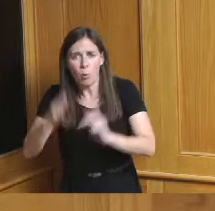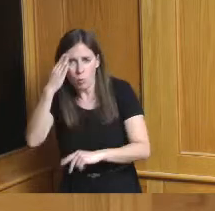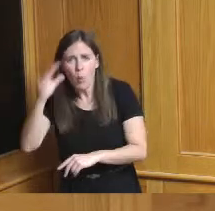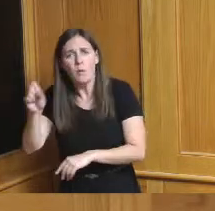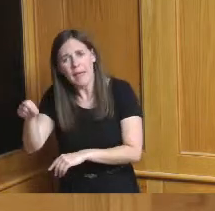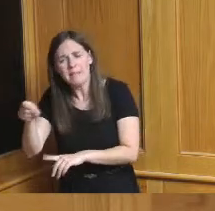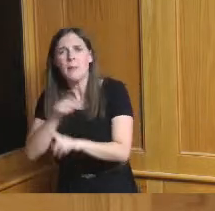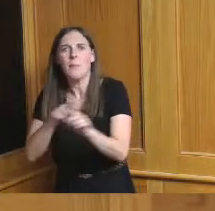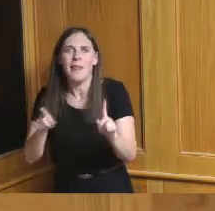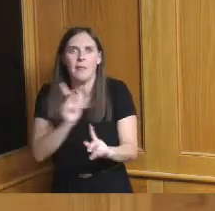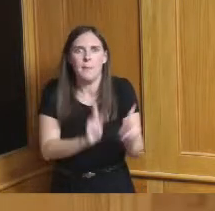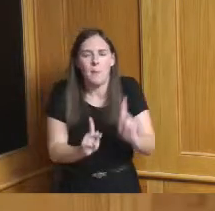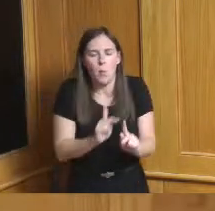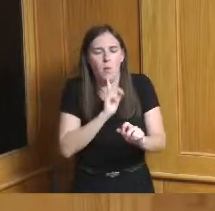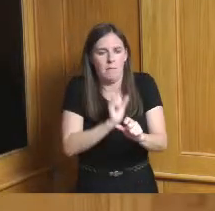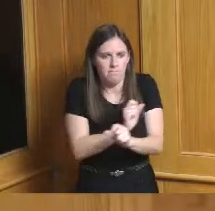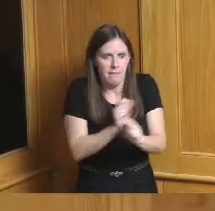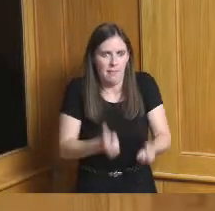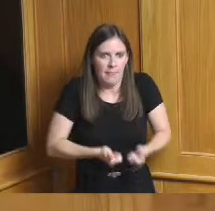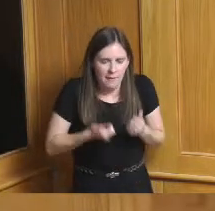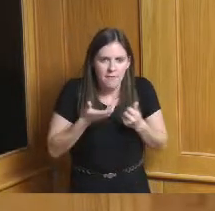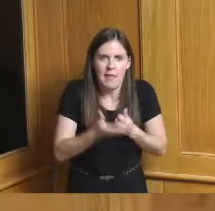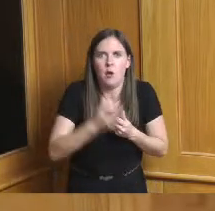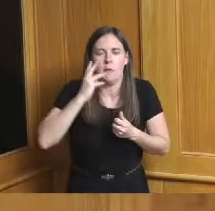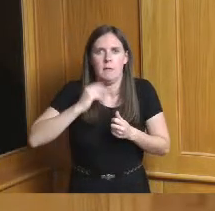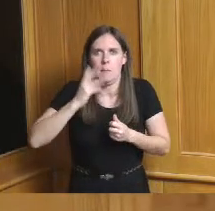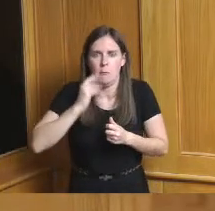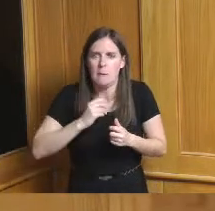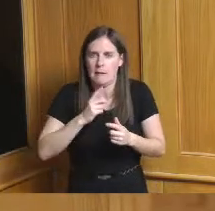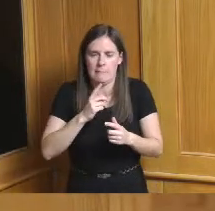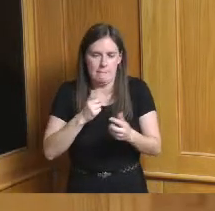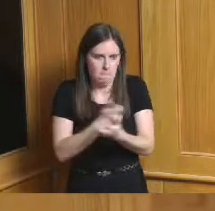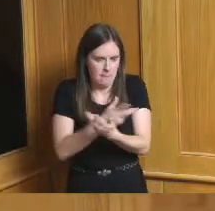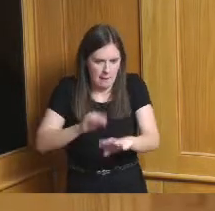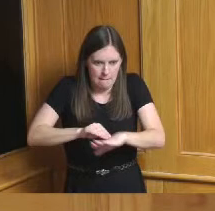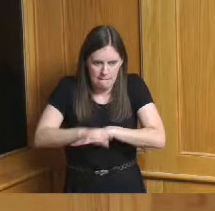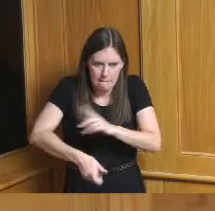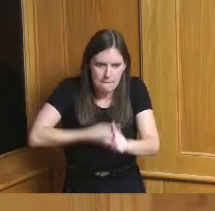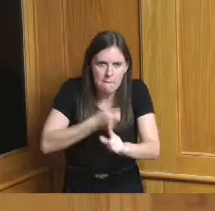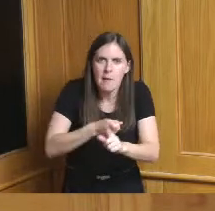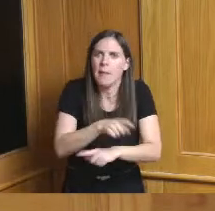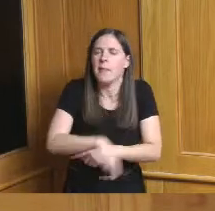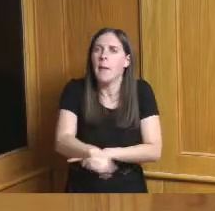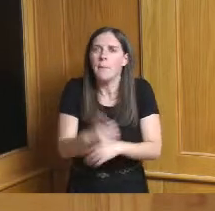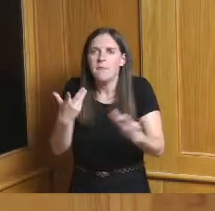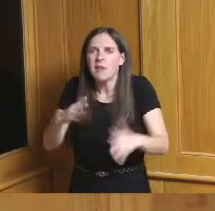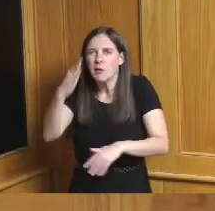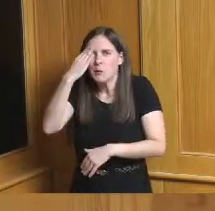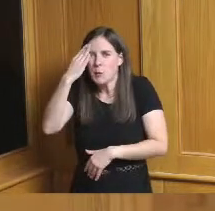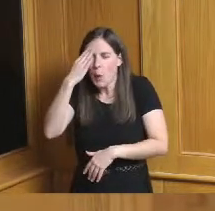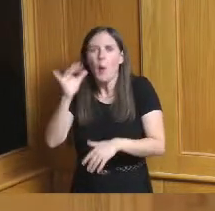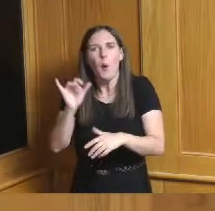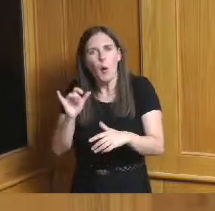know that we are here and we're we know it's important there are a lot of opportunities